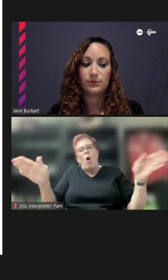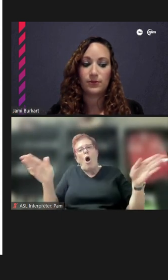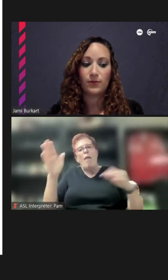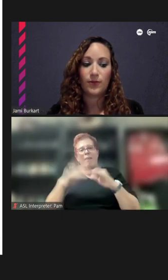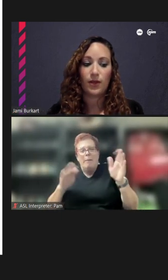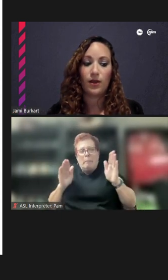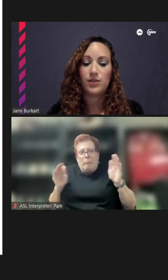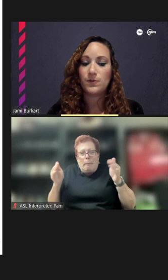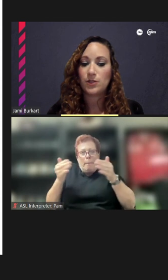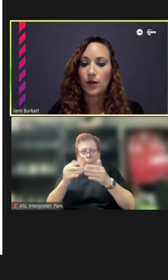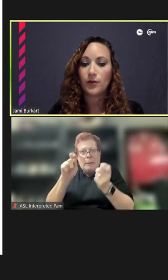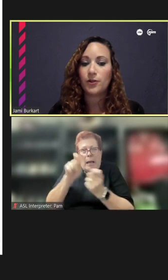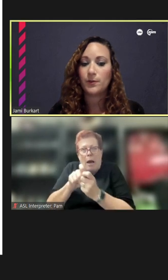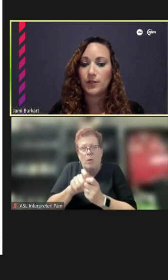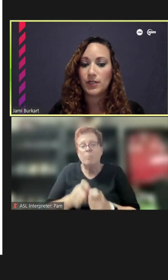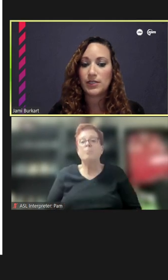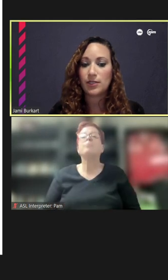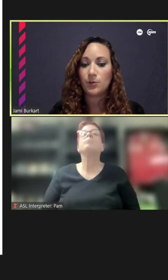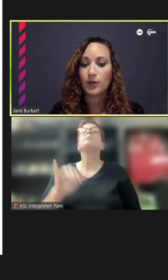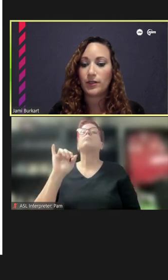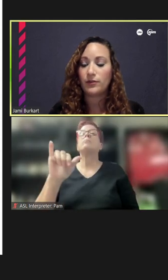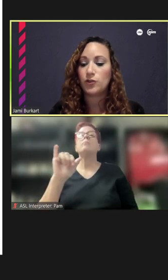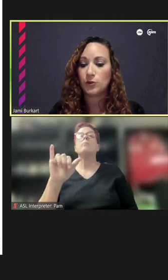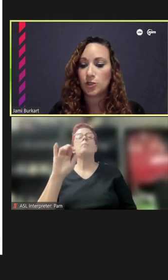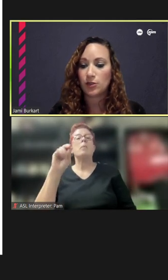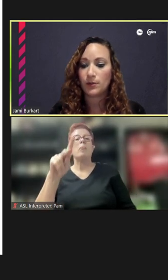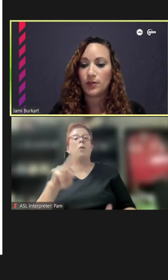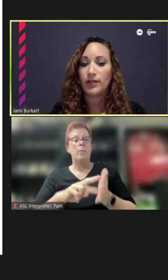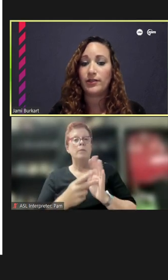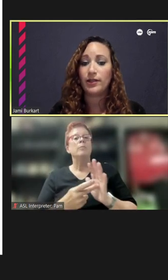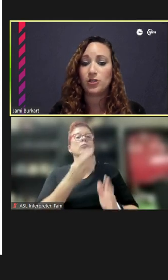Awesome so other communities that you pointed out -- the Jewish Community, the